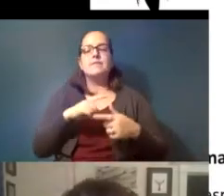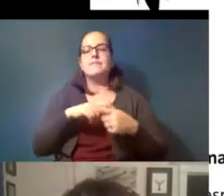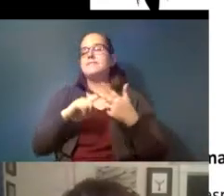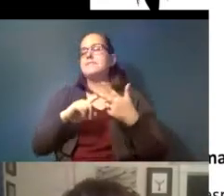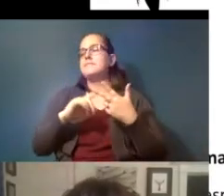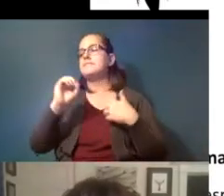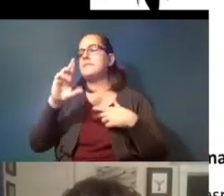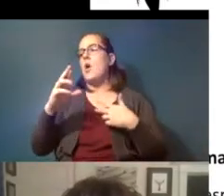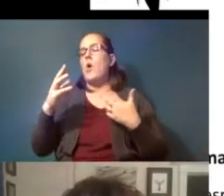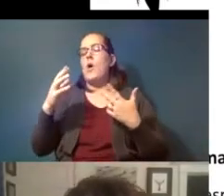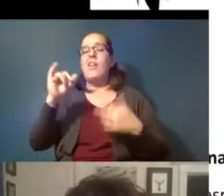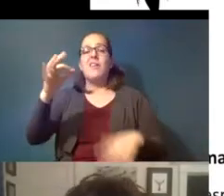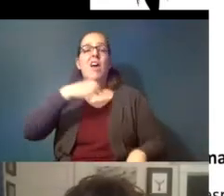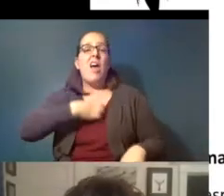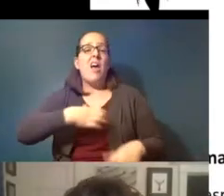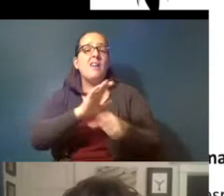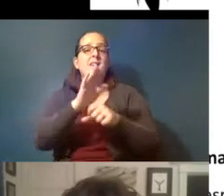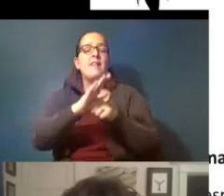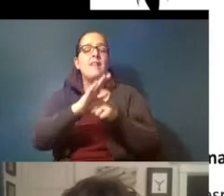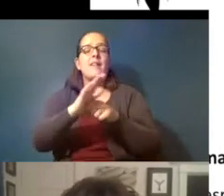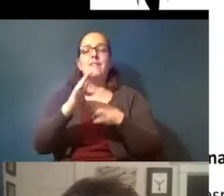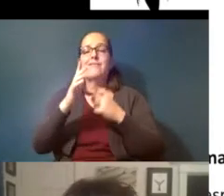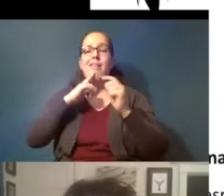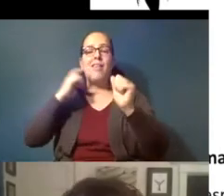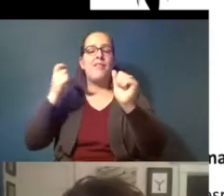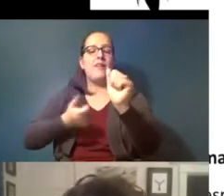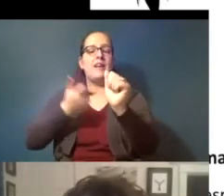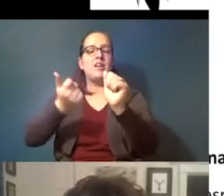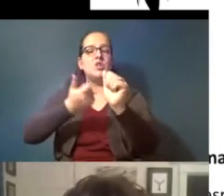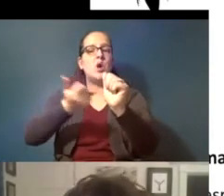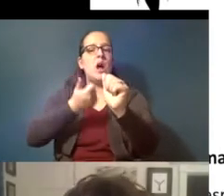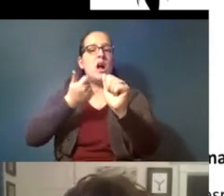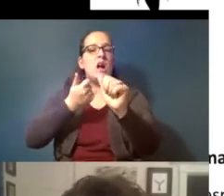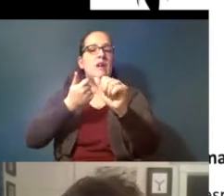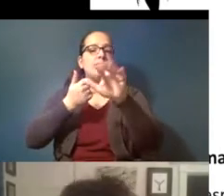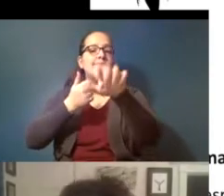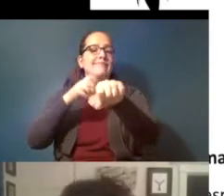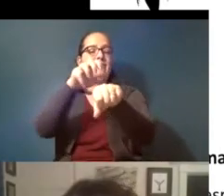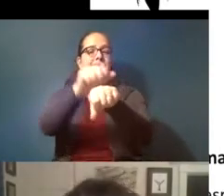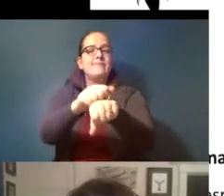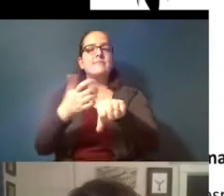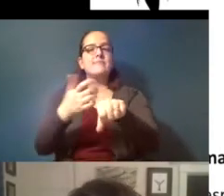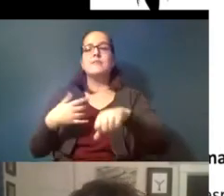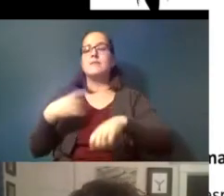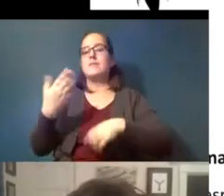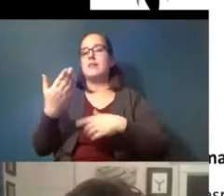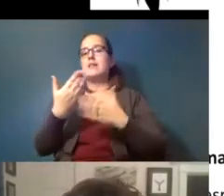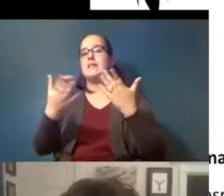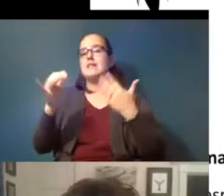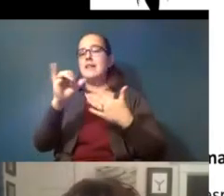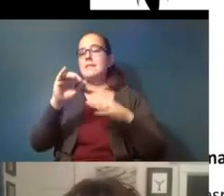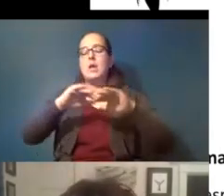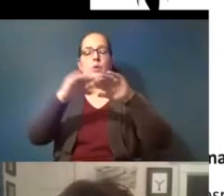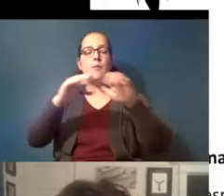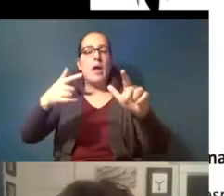it's hungry enough to go after after a prey item so things like swimming speed and the direction